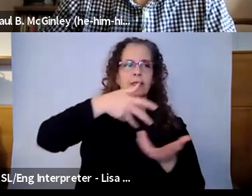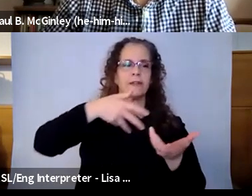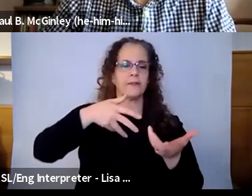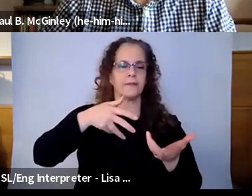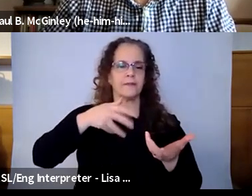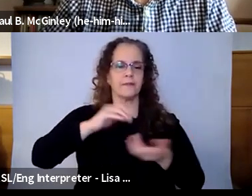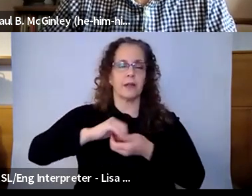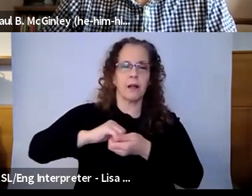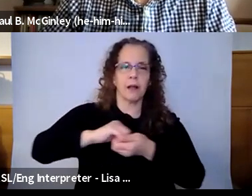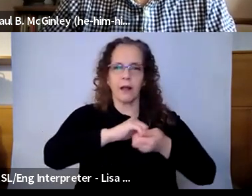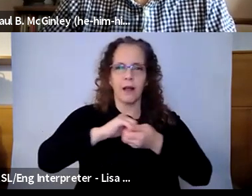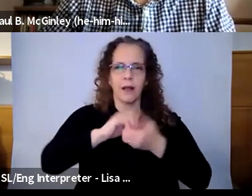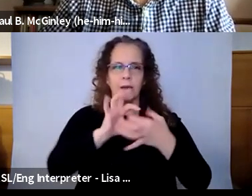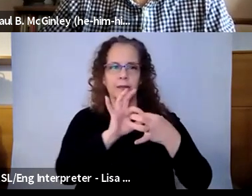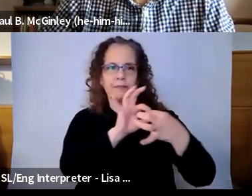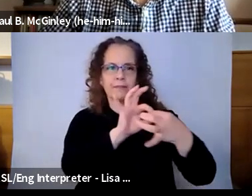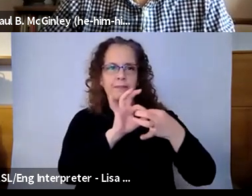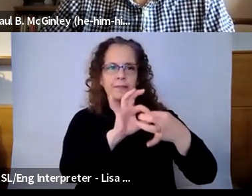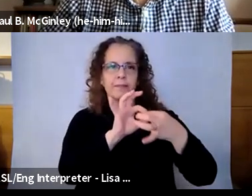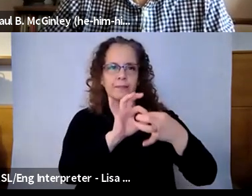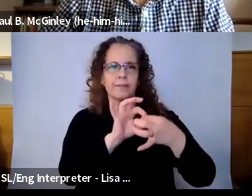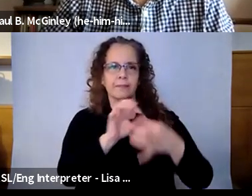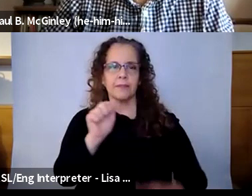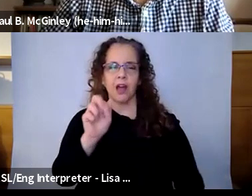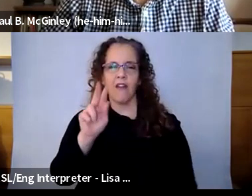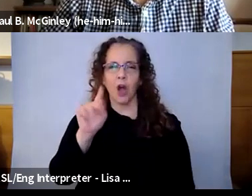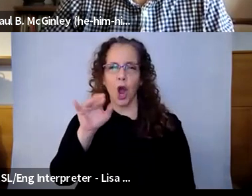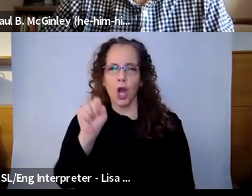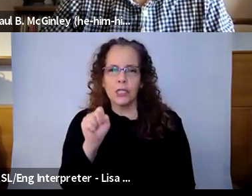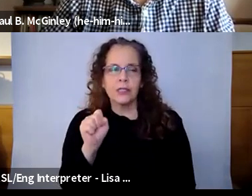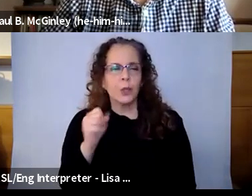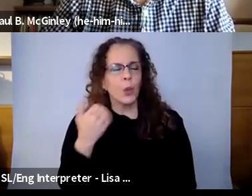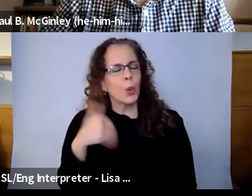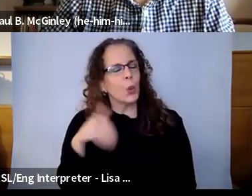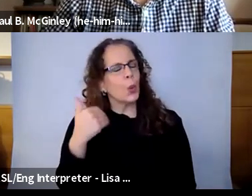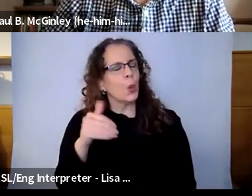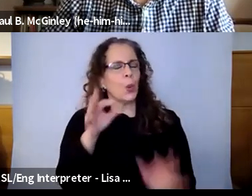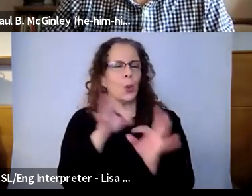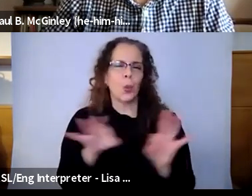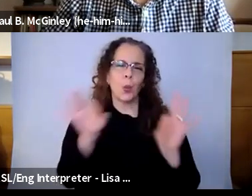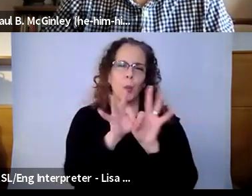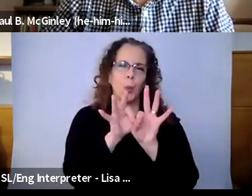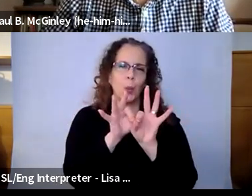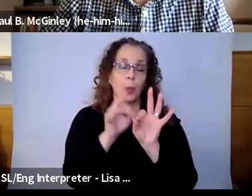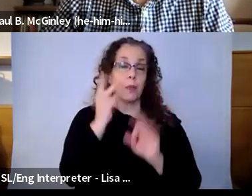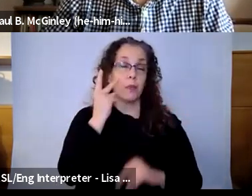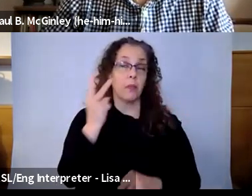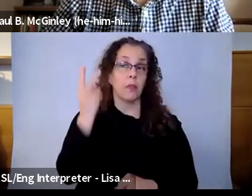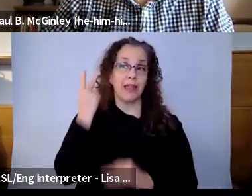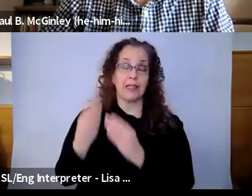aspect of the arts has been super important. Just thinking back to the spring when COVID happened, you know, some of our